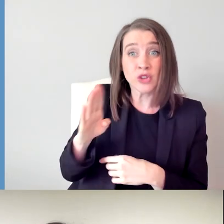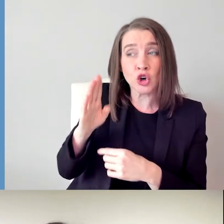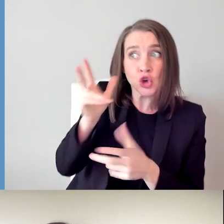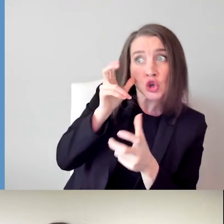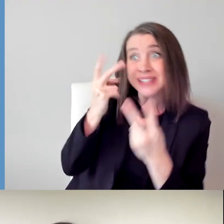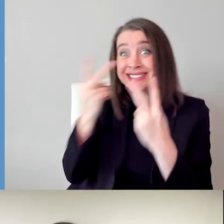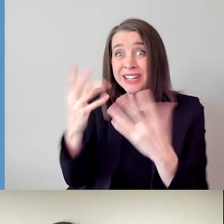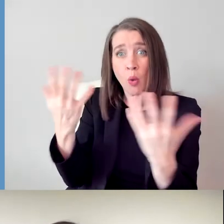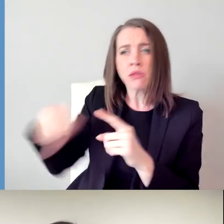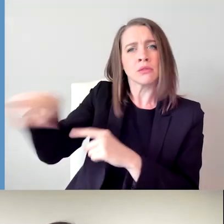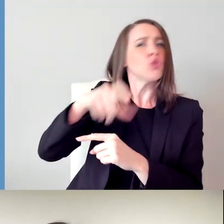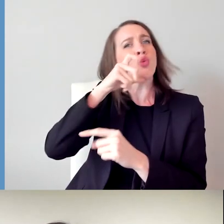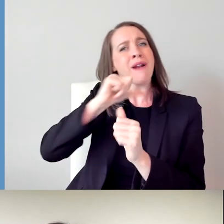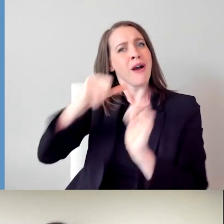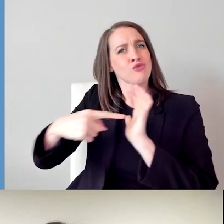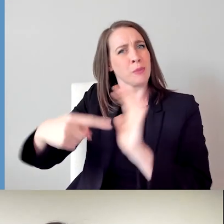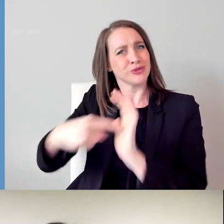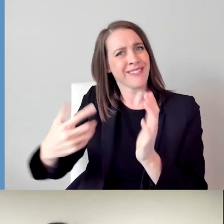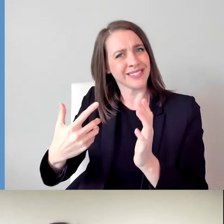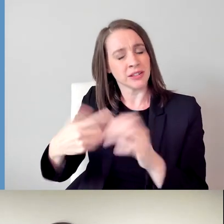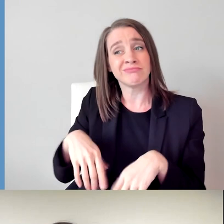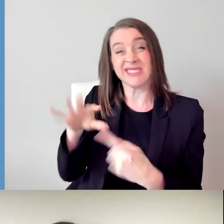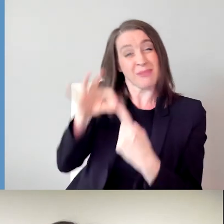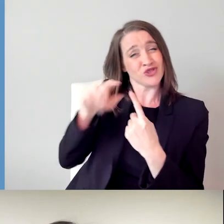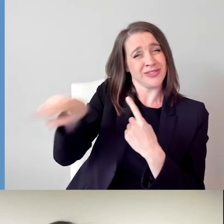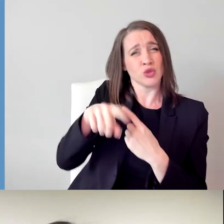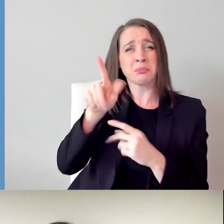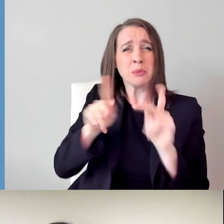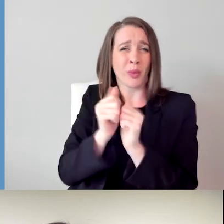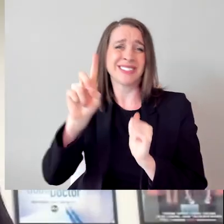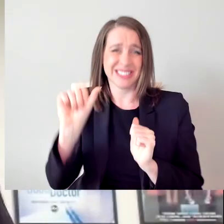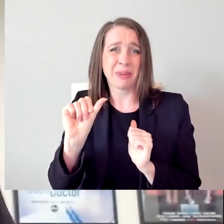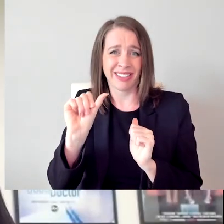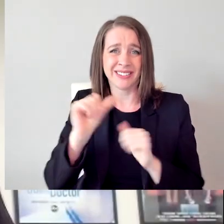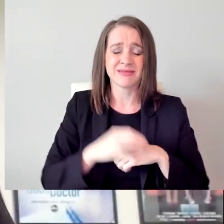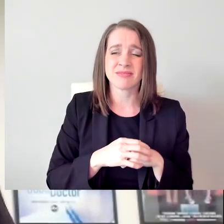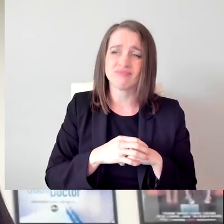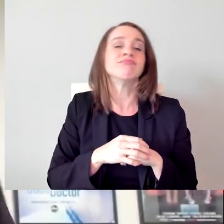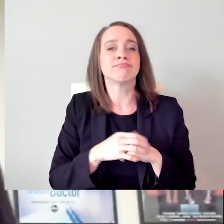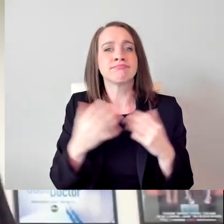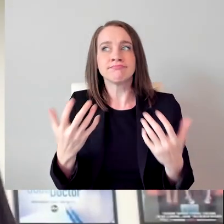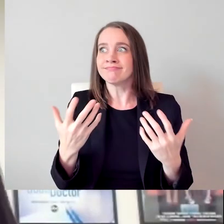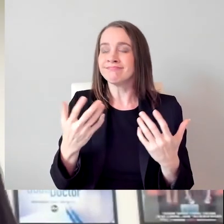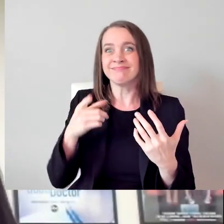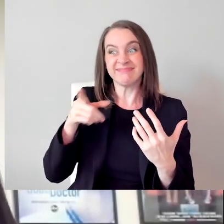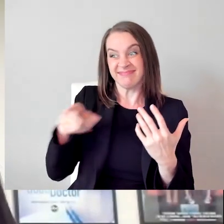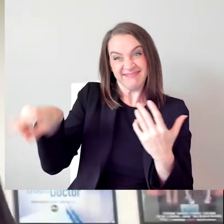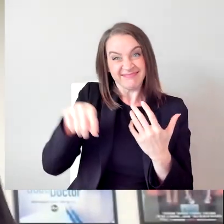who are underrepresented, especially people with disabilities. And I think it makes for great storytelling.